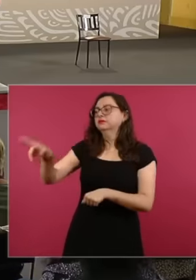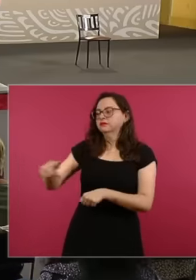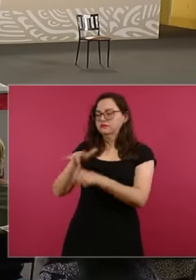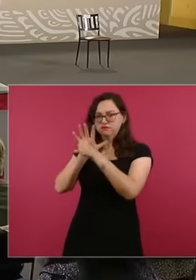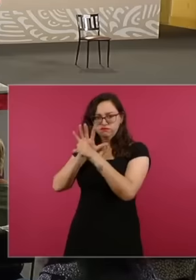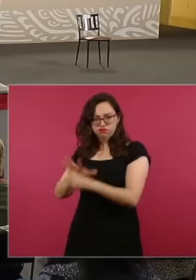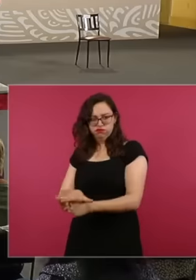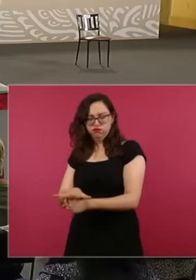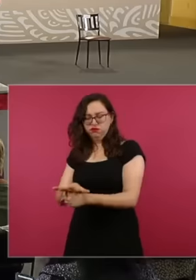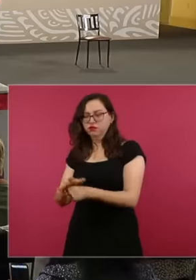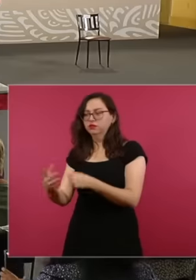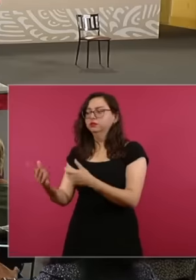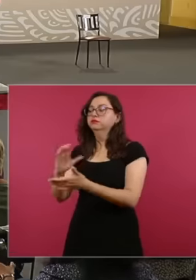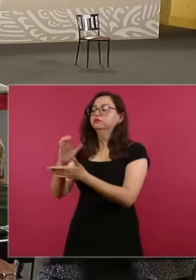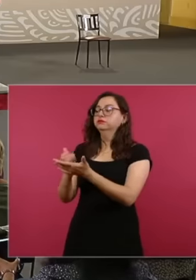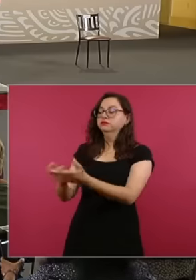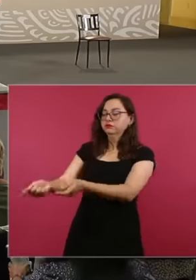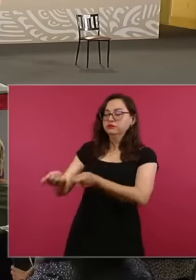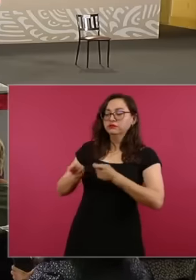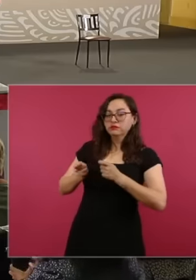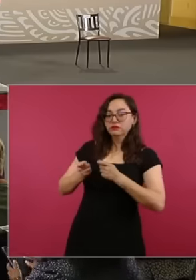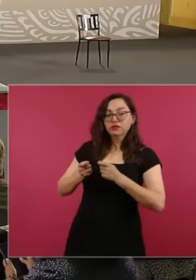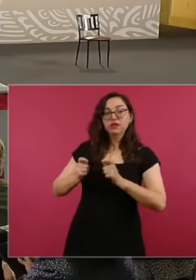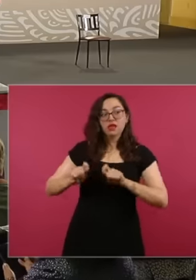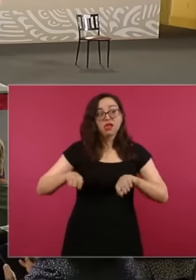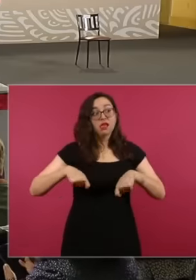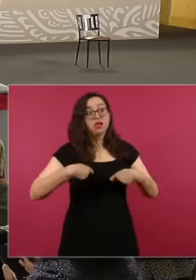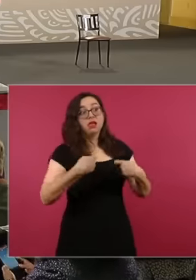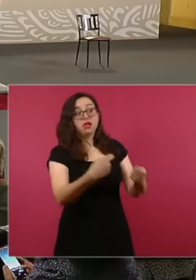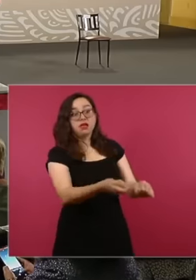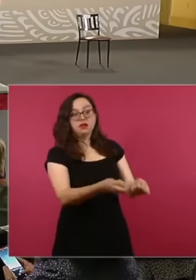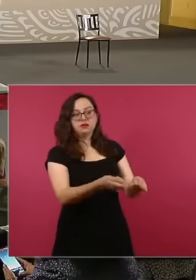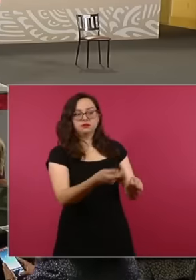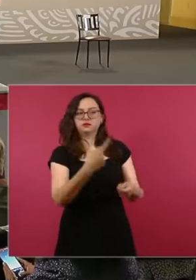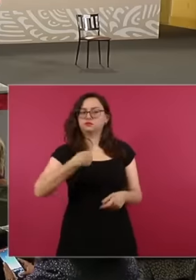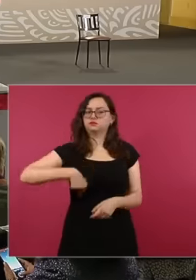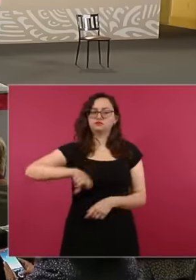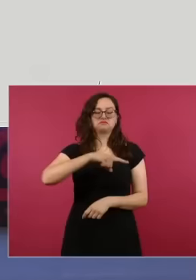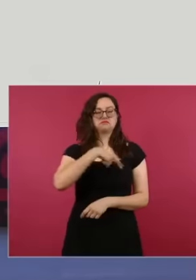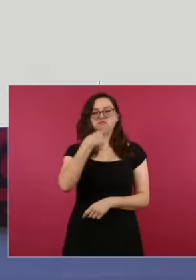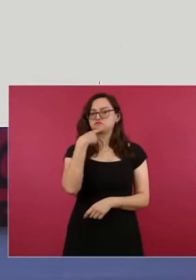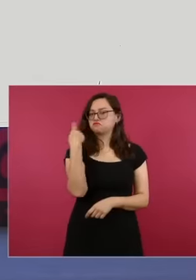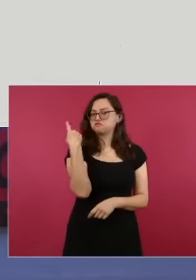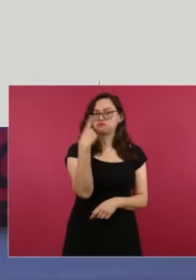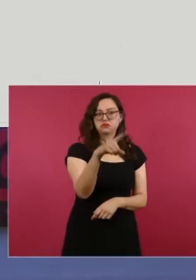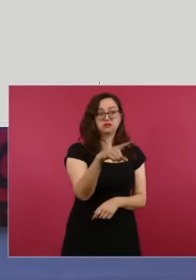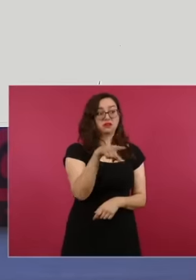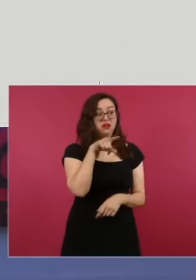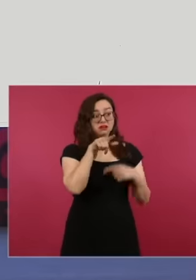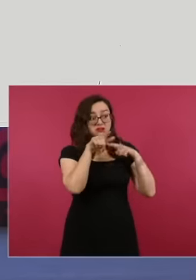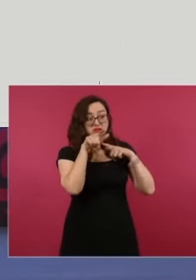we made the corresponding complaint to glencore and suspended business relations the result